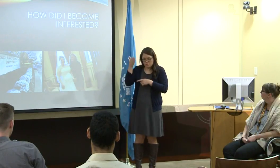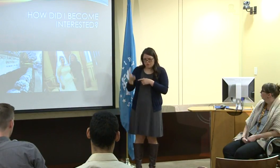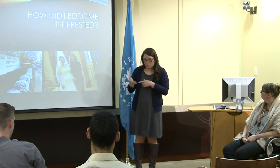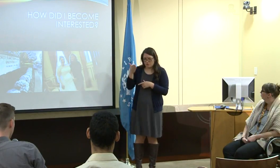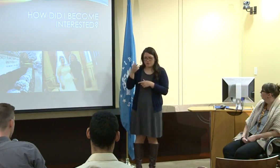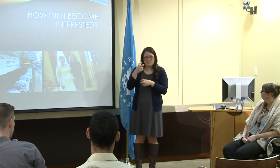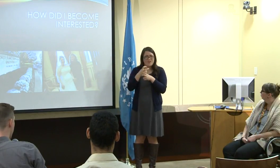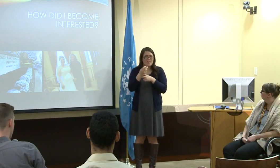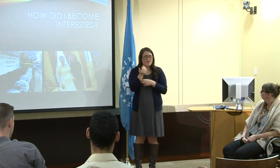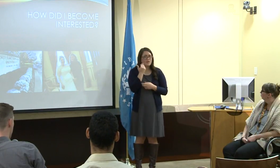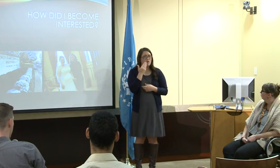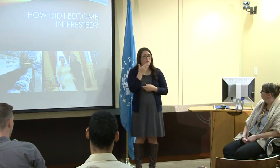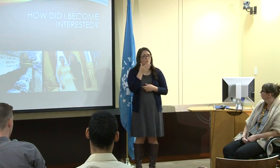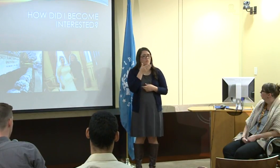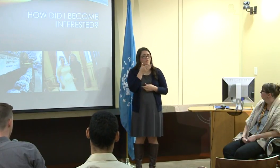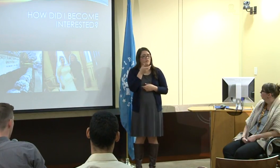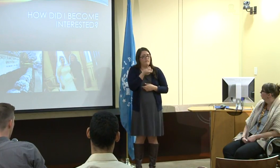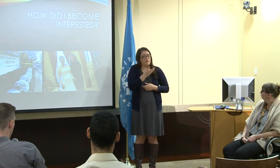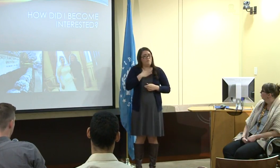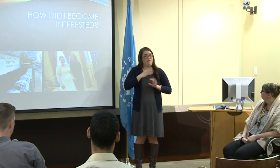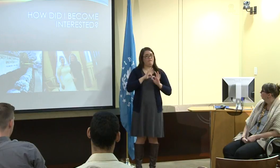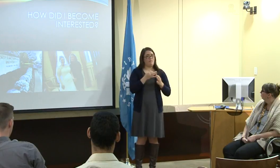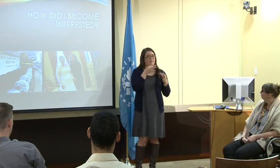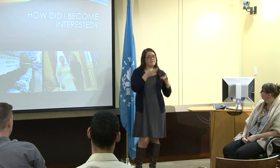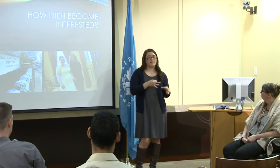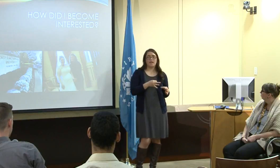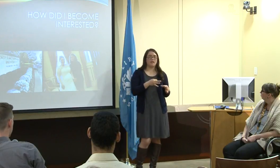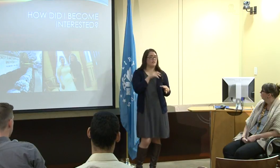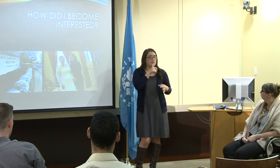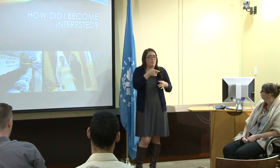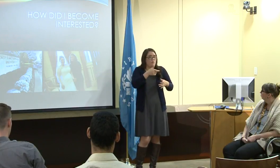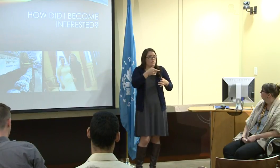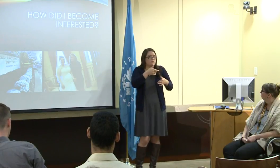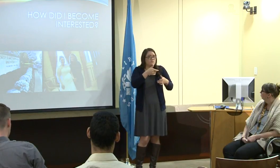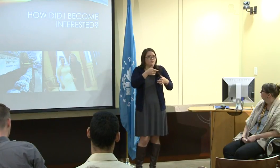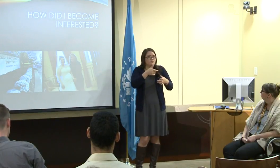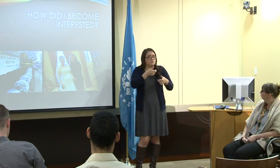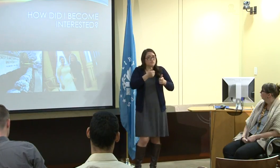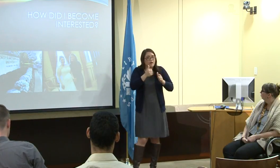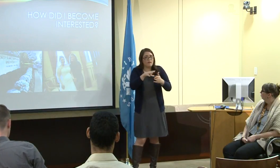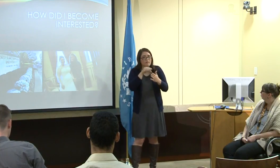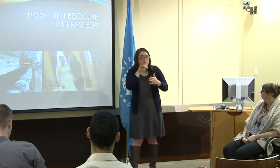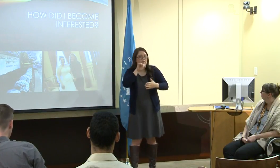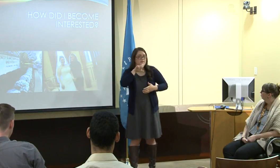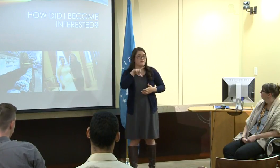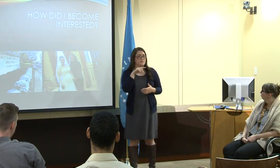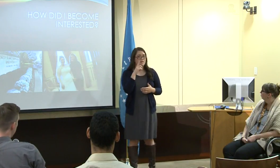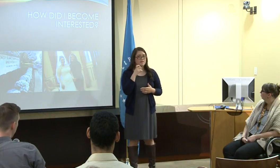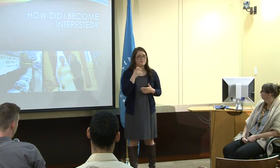So for me, to be able to have the relationship with my sister is great, but none